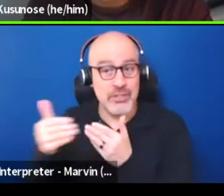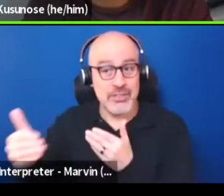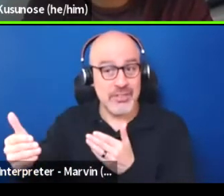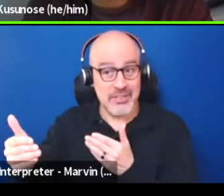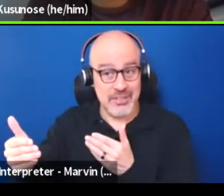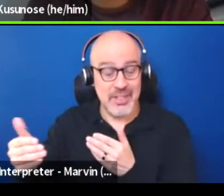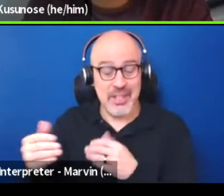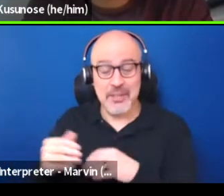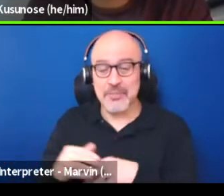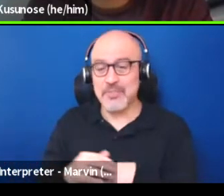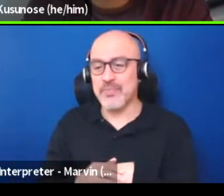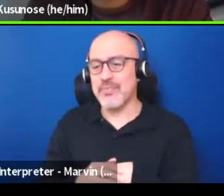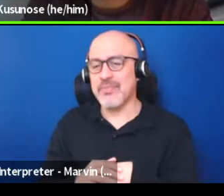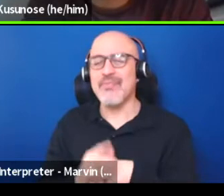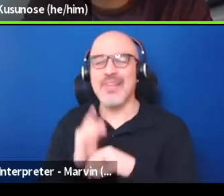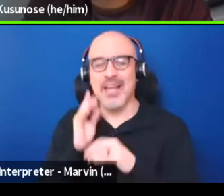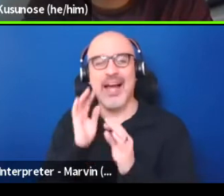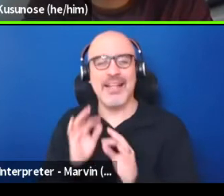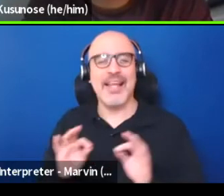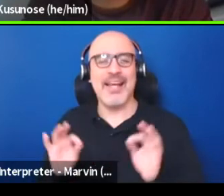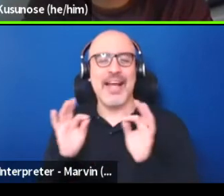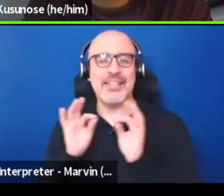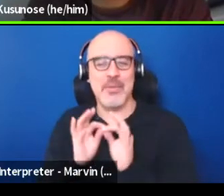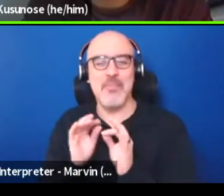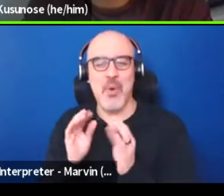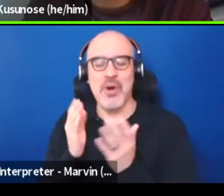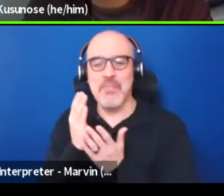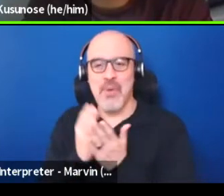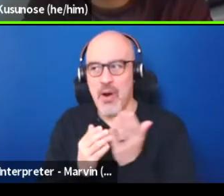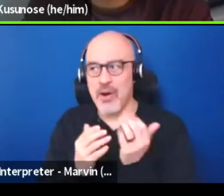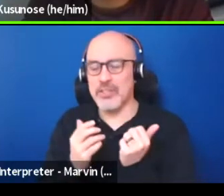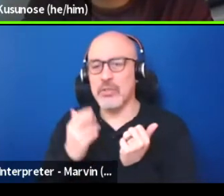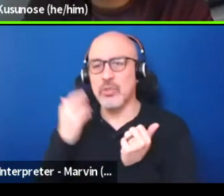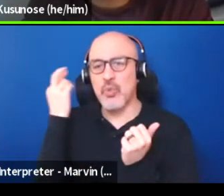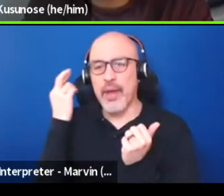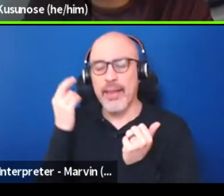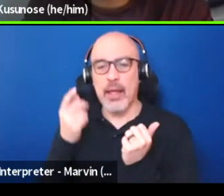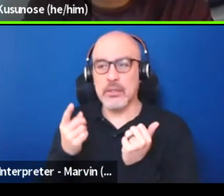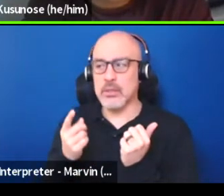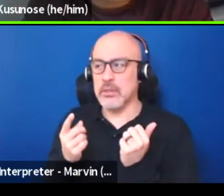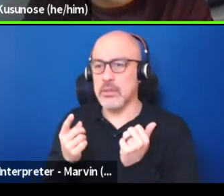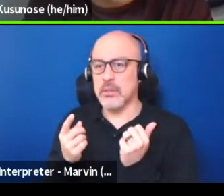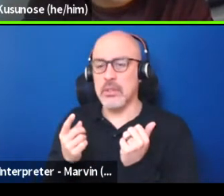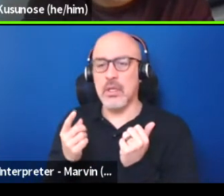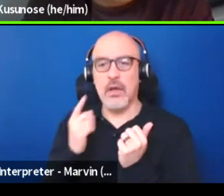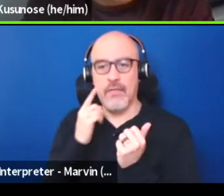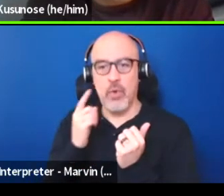And I think that's an important intersection to realize be human, I guess, both of the years,